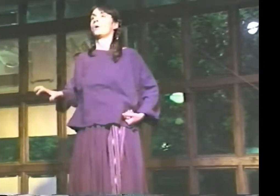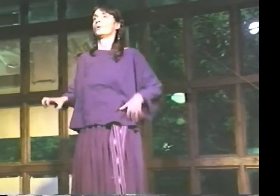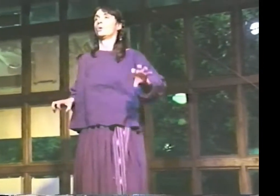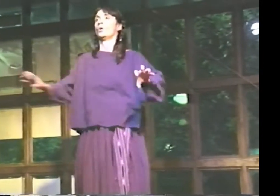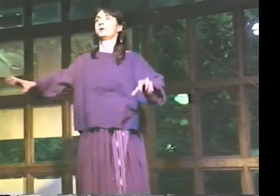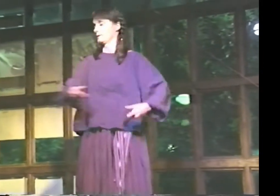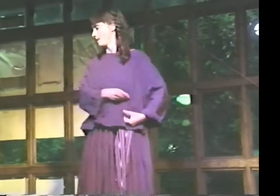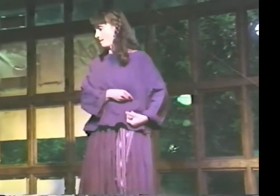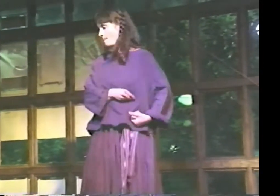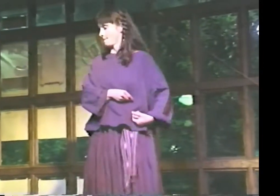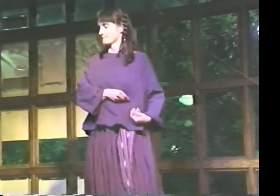CHOCOLATE. CHOCOLATE.